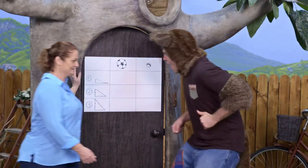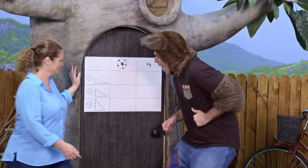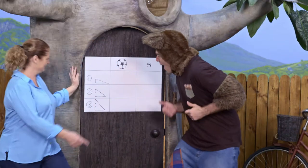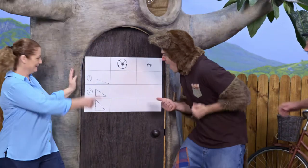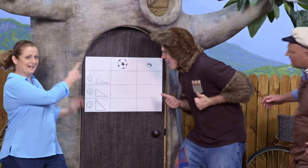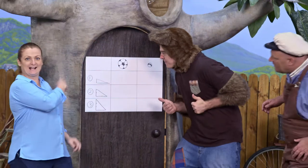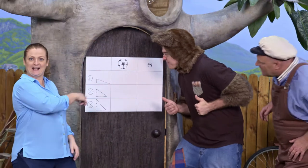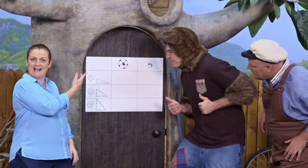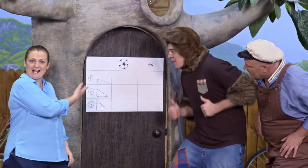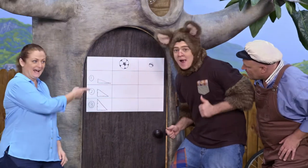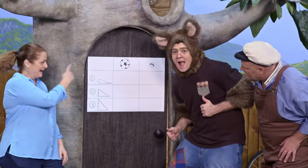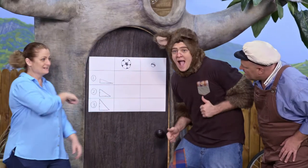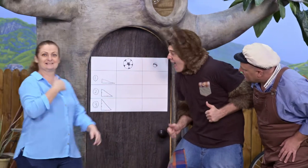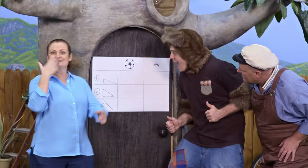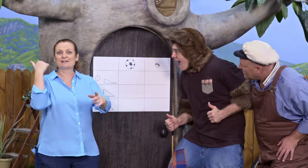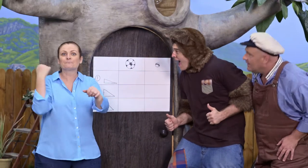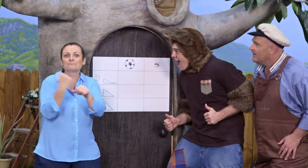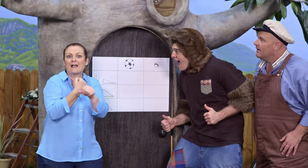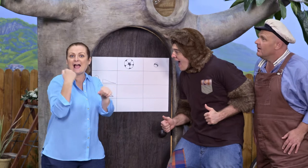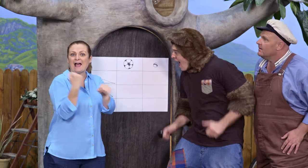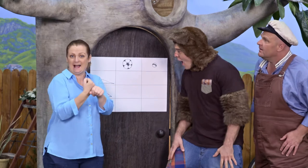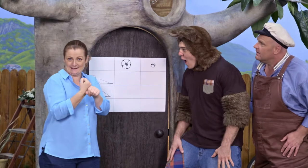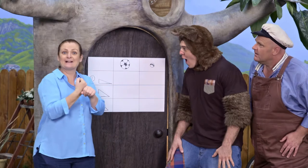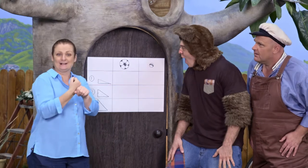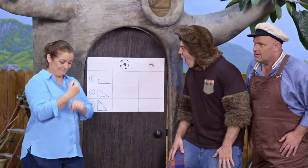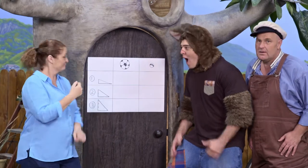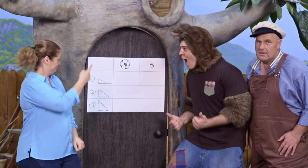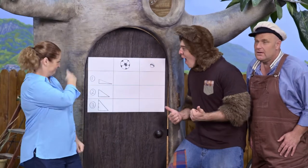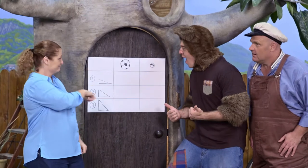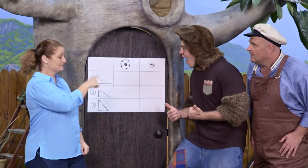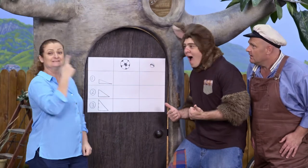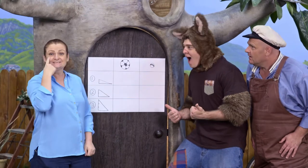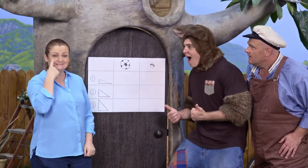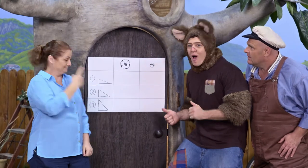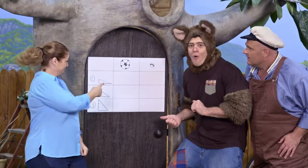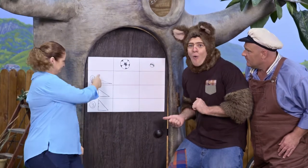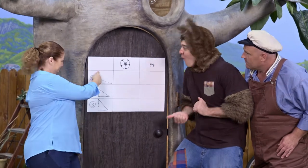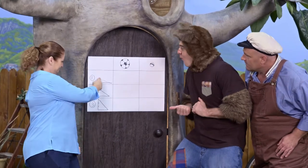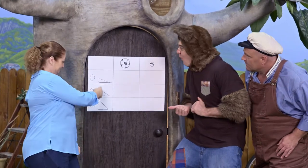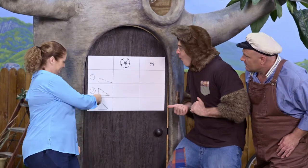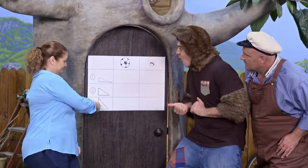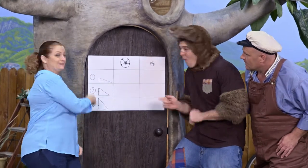Well, this is the chart that I have made. See here, on the side?